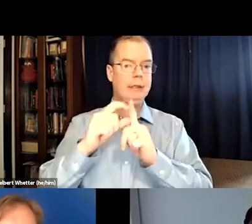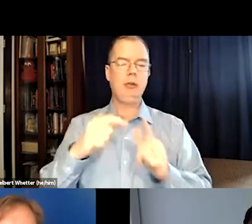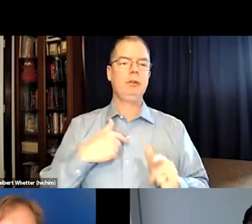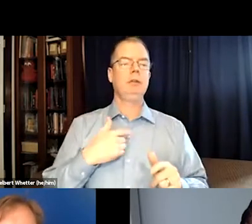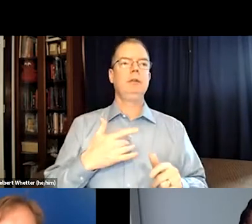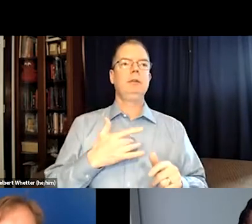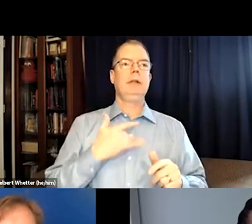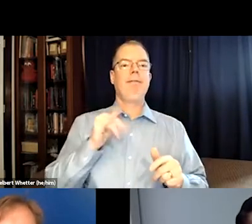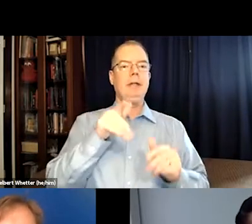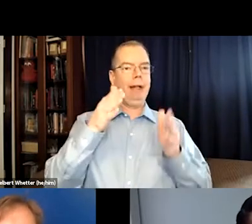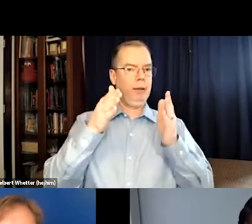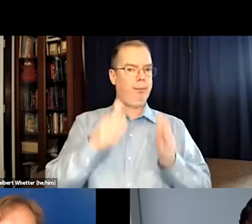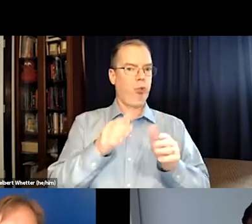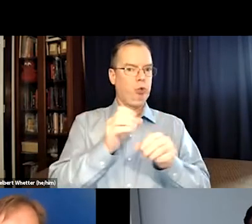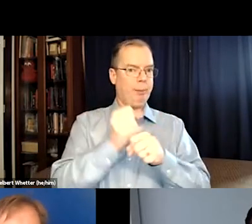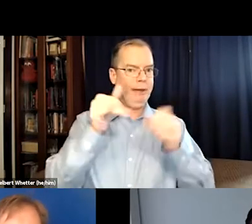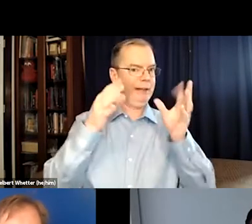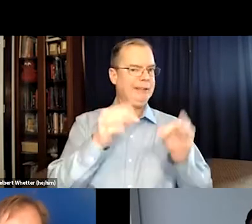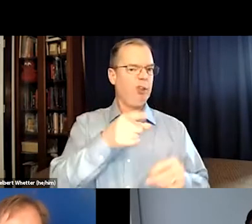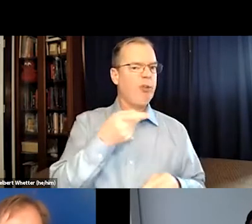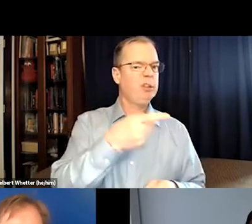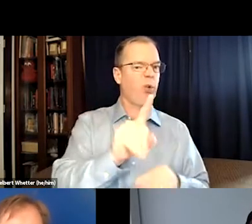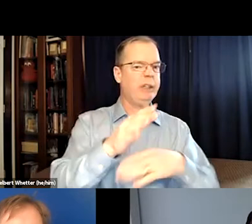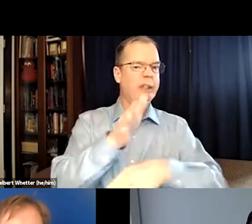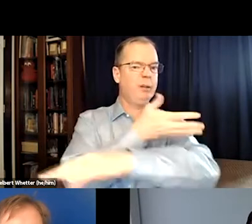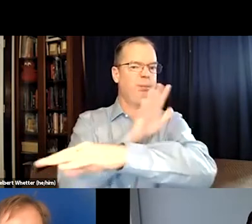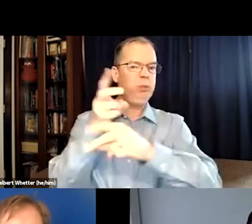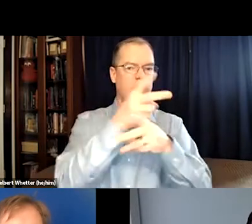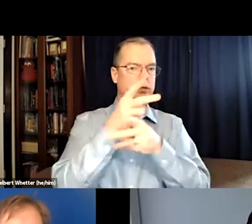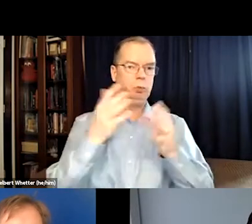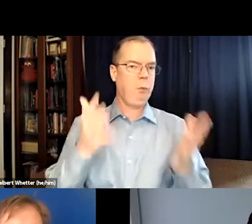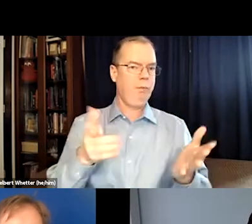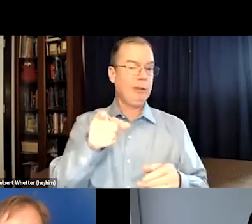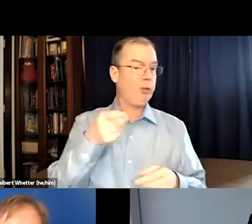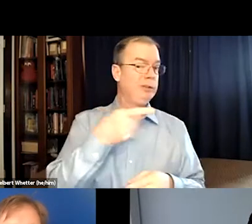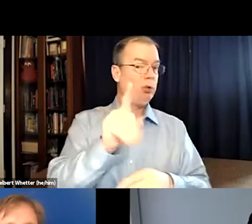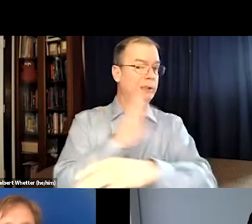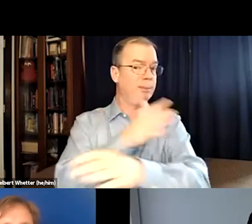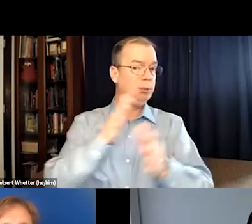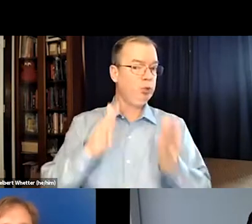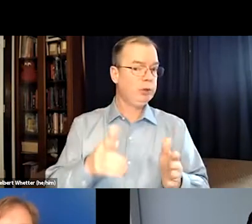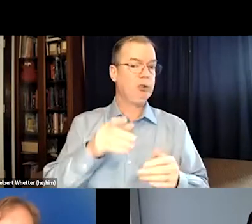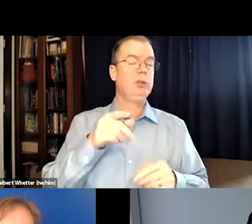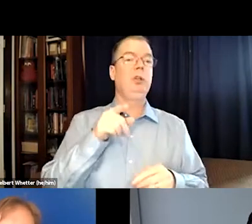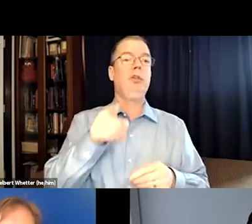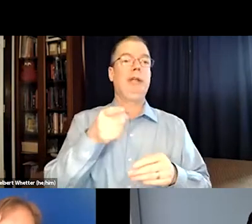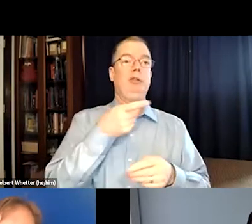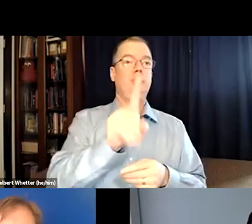When they refuse to caption song lyrics, I feel like the person making that decision is insulting the musician.